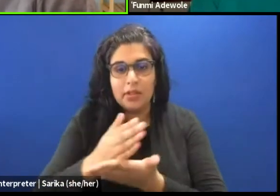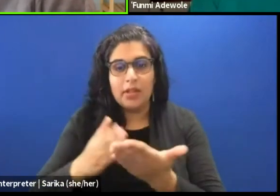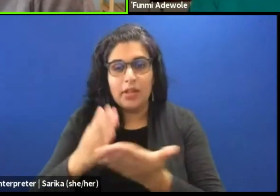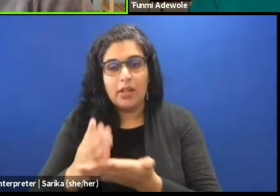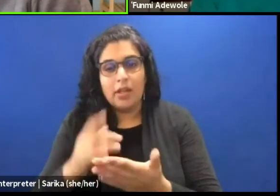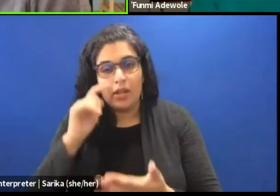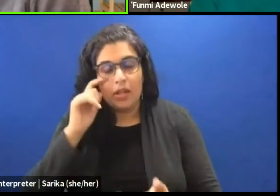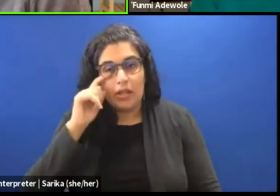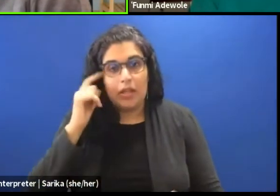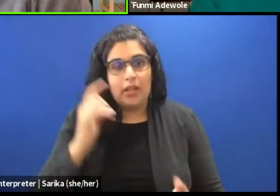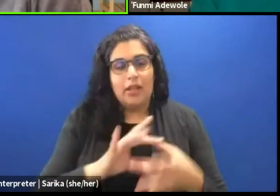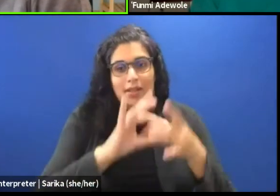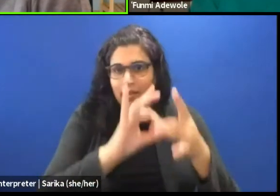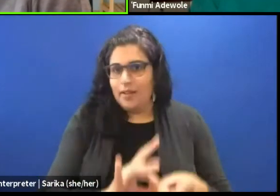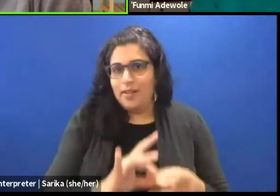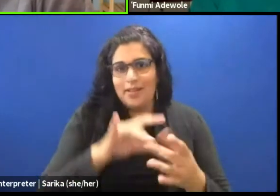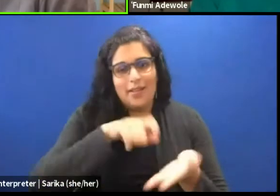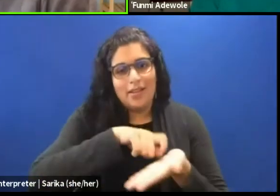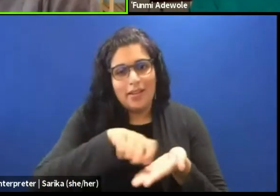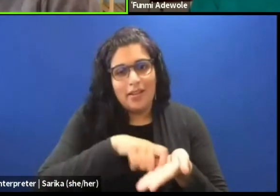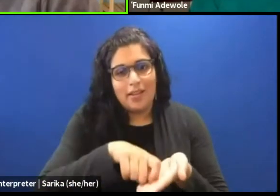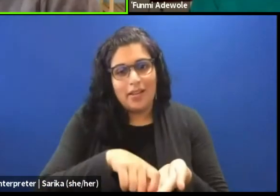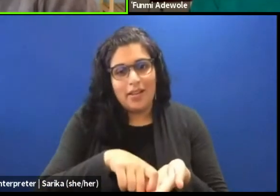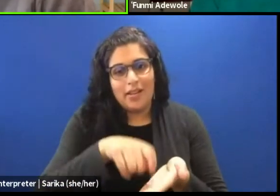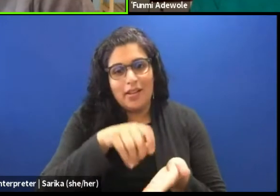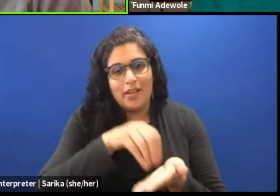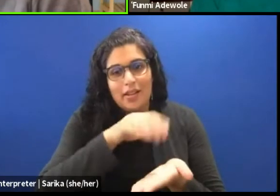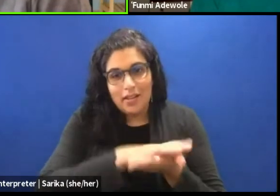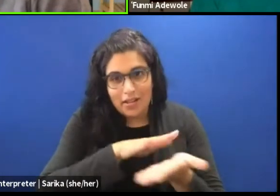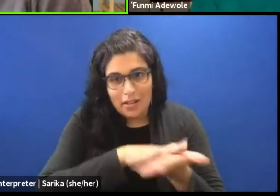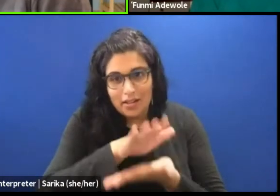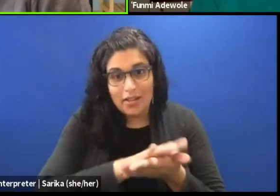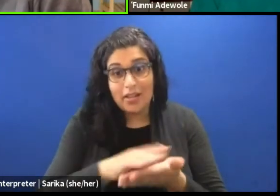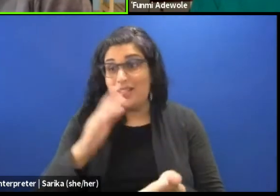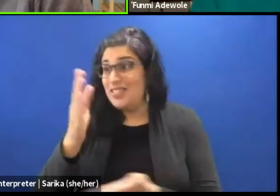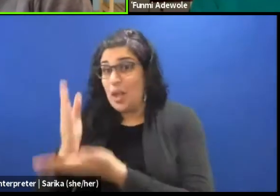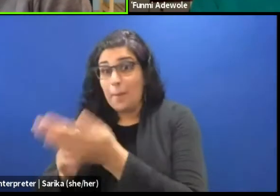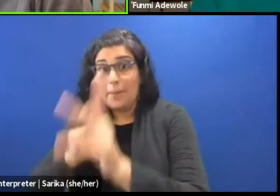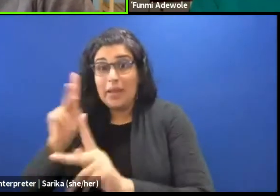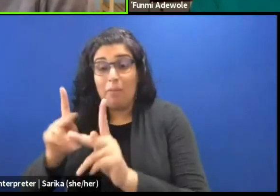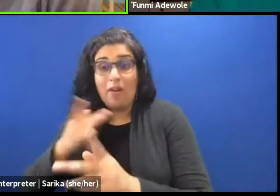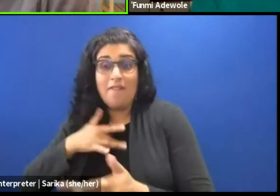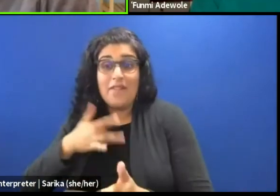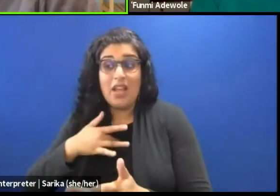in some places it's regarded as really researching, and you know some sees it as coaching,